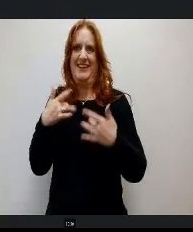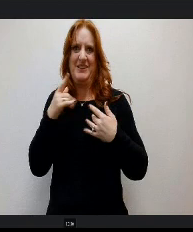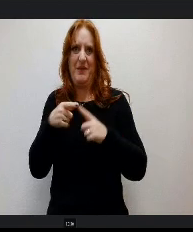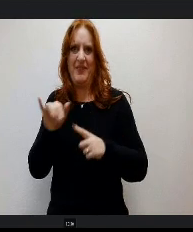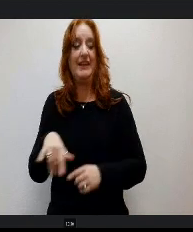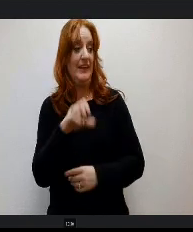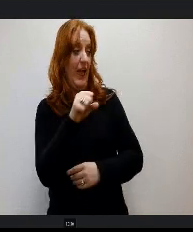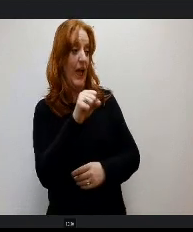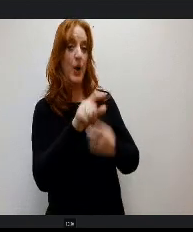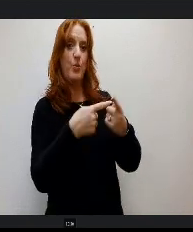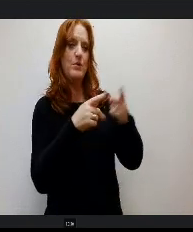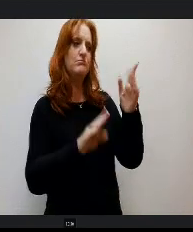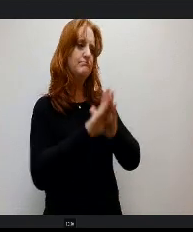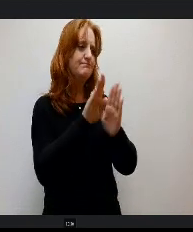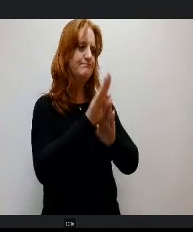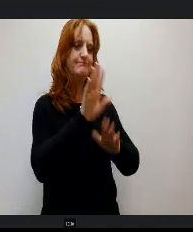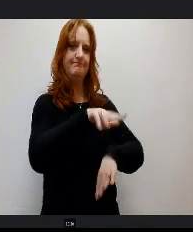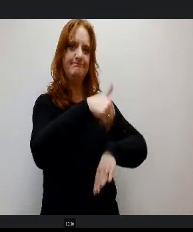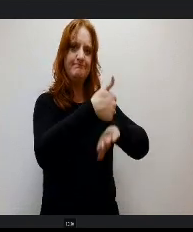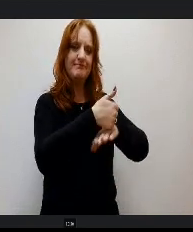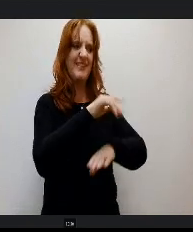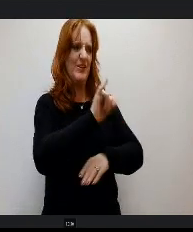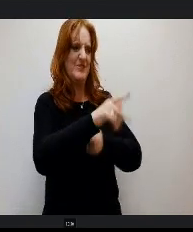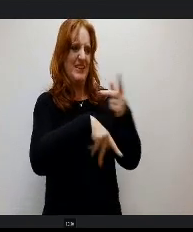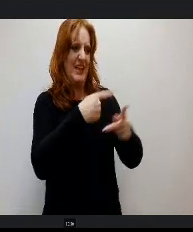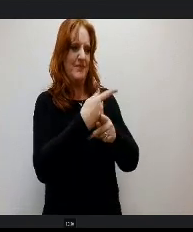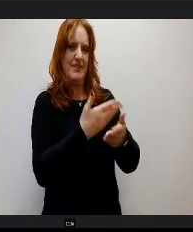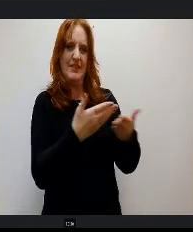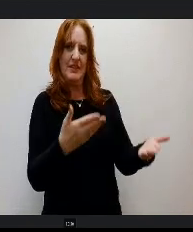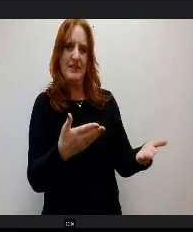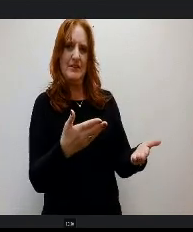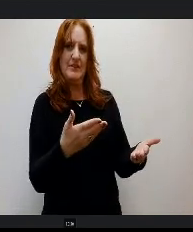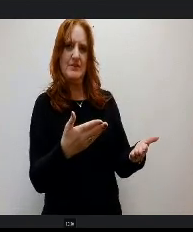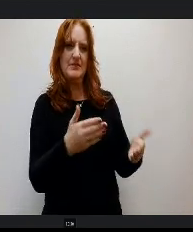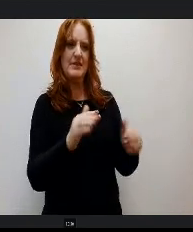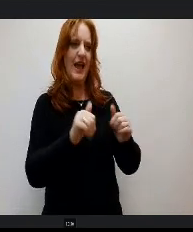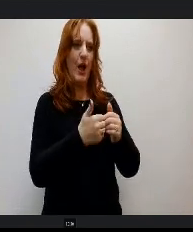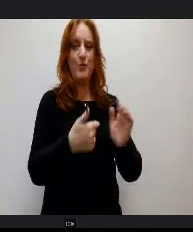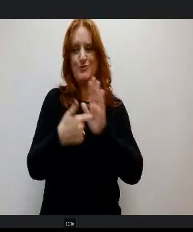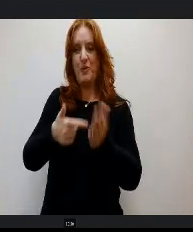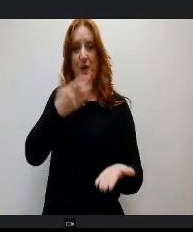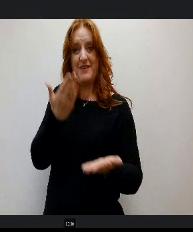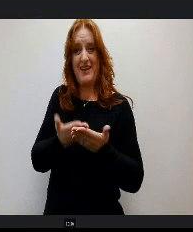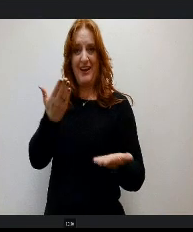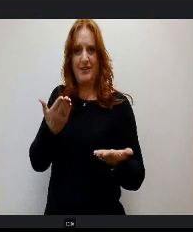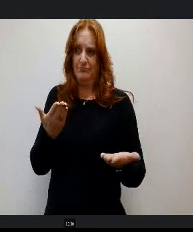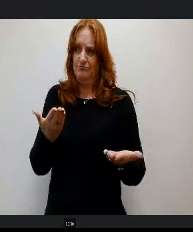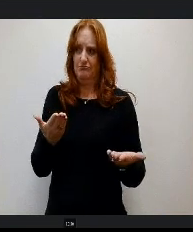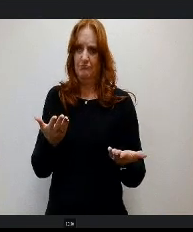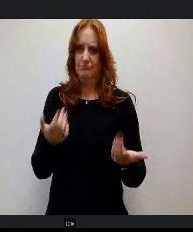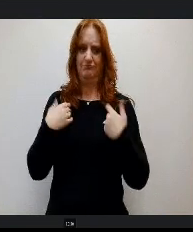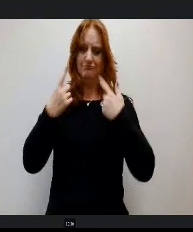developed and created then those types of things would be ways that we would show evidence that those things are accomplished or happening and